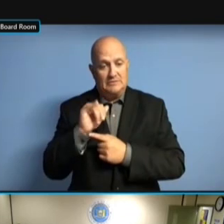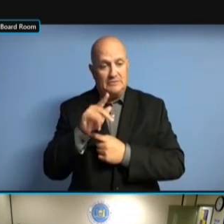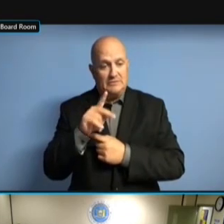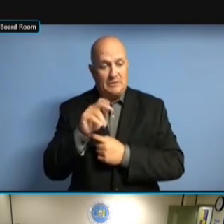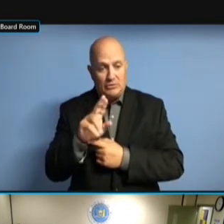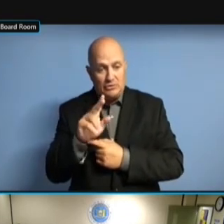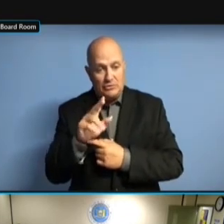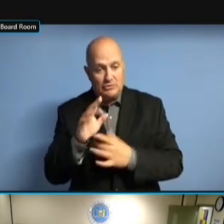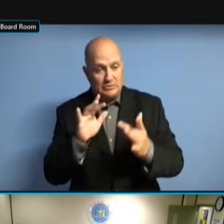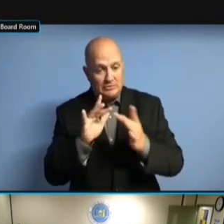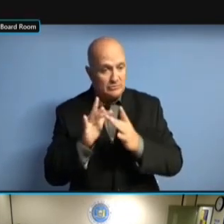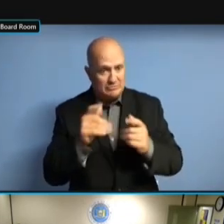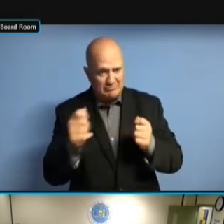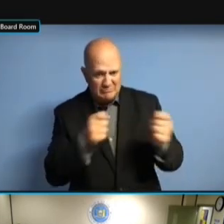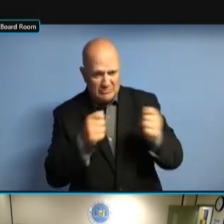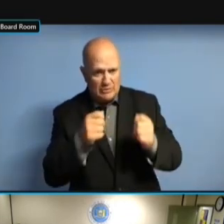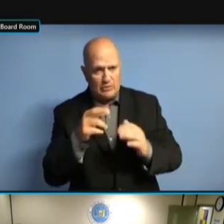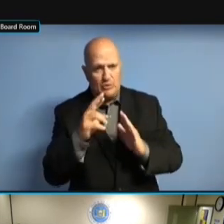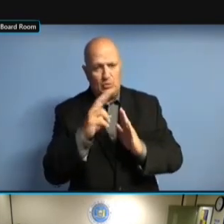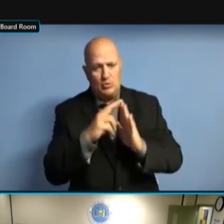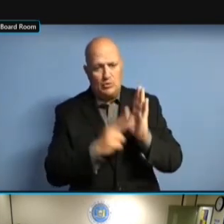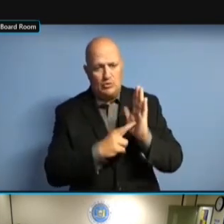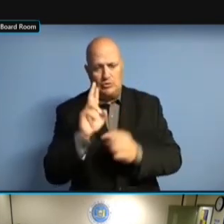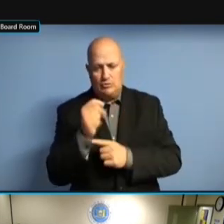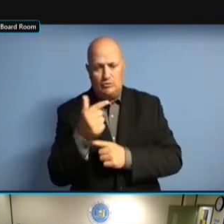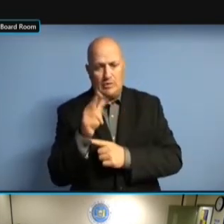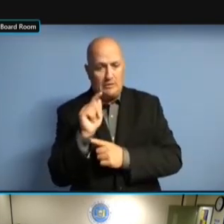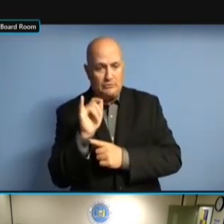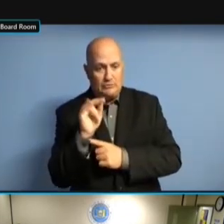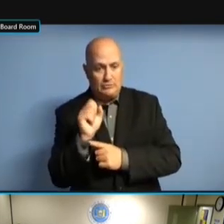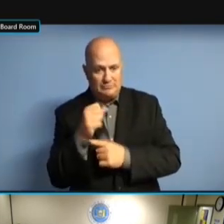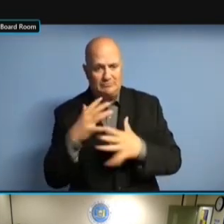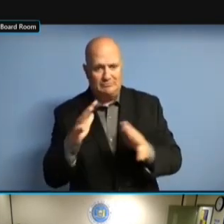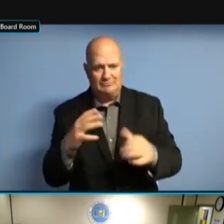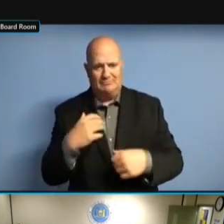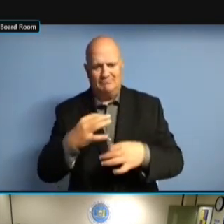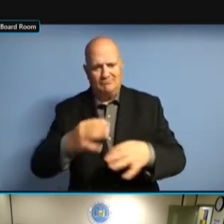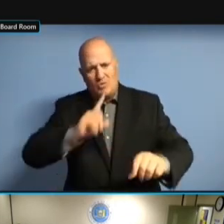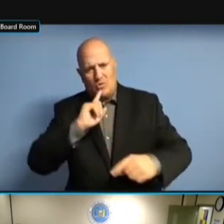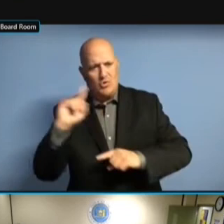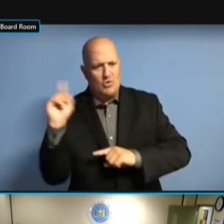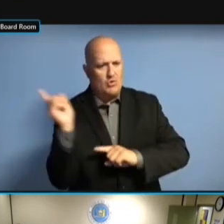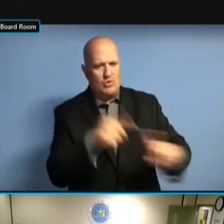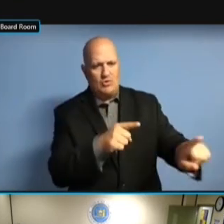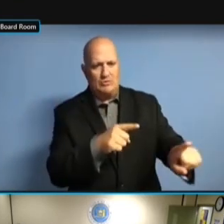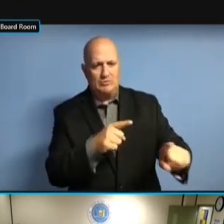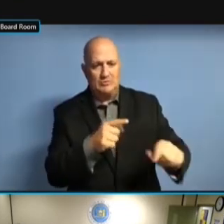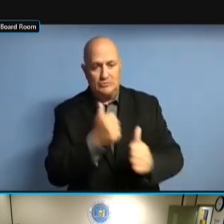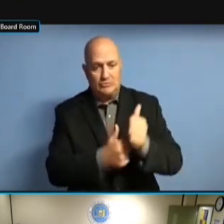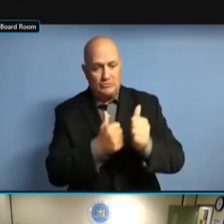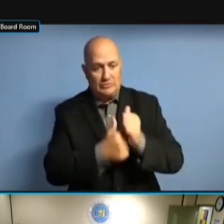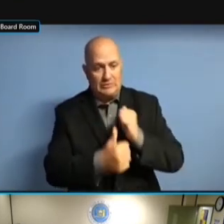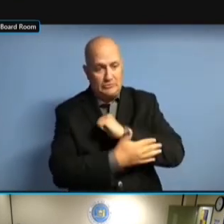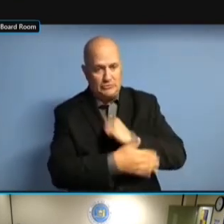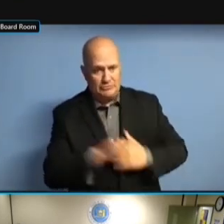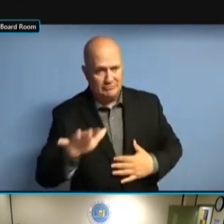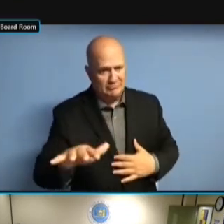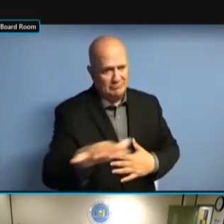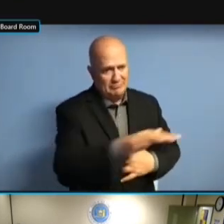LAST MEETING, WE CREATED A REPORTING TOOL FOR THE LAST MEETING, WE CREATED A REPORTING TOOL FOR THE COUNTIES REPORTING TOOL FOR THE COUNTIES REPORTING TOOL FOR THE COUNTIES TO REPORTING TOOL FOR THE COUNTIES TO FACILITATE REPORTING TOOL FOR THE COUNTIES TO FACILITATE SUBMISSION REPORTING TOOL FOR THE COUNTIES TO FACILITATE SUBMISSION TO REPORTING TOOL FOR THE COUNTIES TO FACILITATE SUBMISSION TO THE TO FACILITATE SUBMISSION TO THE TO FACILITATE SUBMISSION TO THE STATE TO FACILITATE SUBMISSION TO THE STATE BOARD. STATE BOARD. STATE BOARD. WE STATE BOARD. WE CONTINUE STATE BOARD. WE CONTINUE TO STATE BOARD. WE CONTINUE TO WORK STATE BOARD. WE CONTINUE TO WORK WITH STATE BOARD. WE CONTINUE TO WORK WITH THE STATE BOARD. WE CONTINUE TO WORK WITH THE NEW WE CONTINUE TO WORK WITH THE NEW WE CONTINUE TO WORK WITH THE NEW YORK WE CONTINUE TO WORK WITH THE NEW YORK STATE